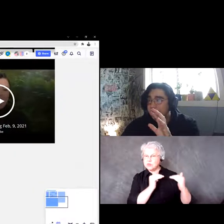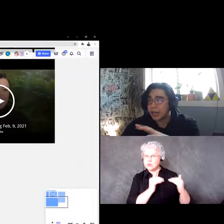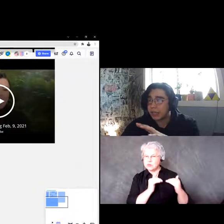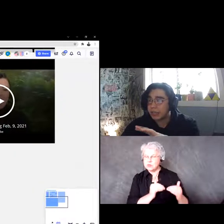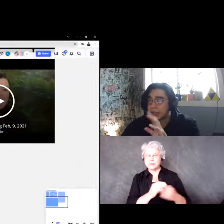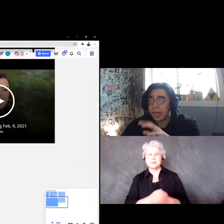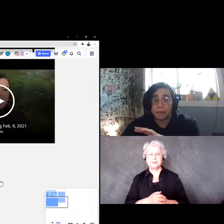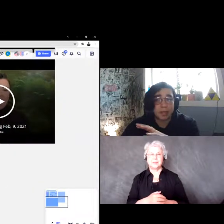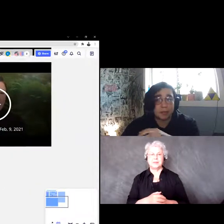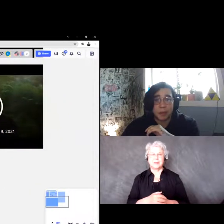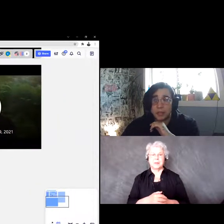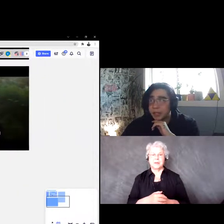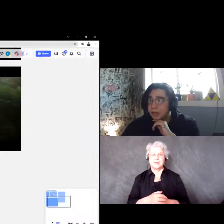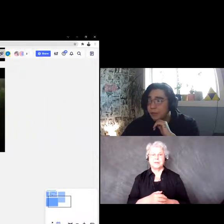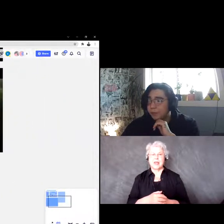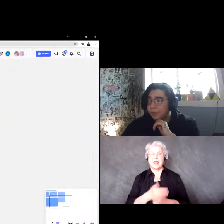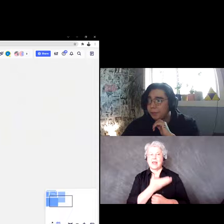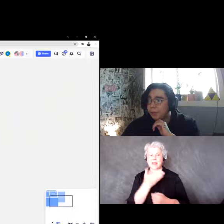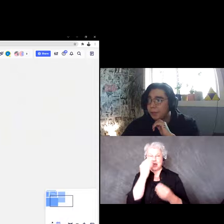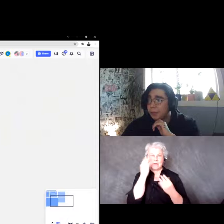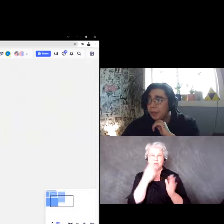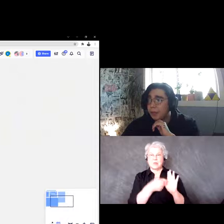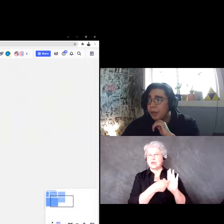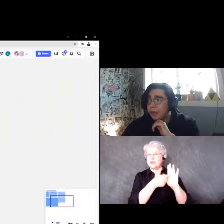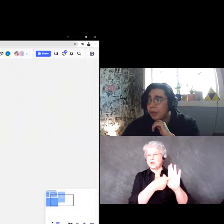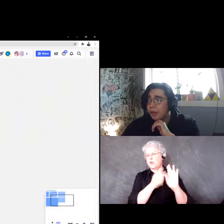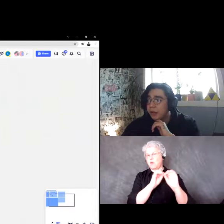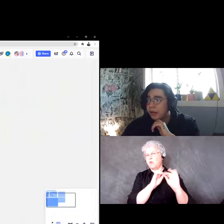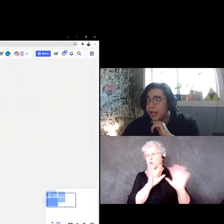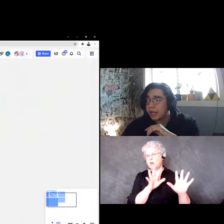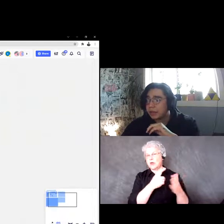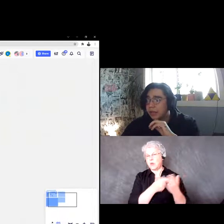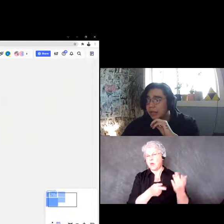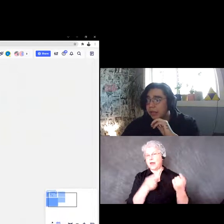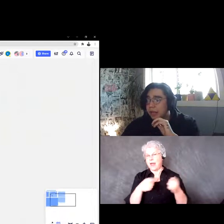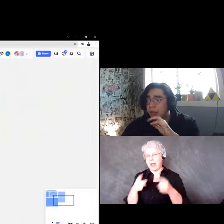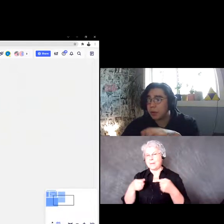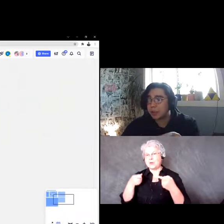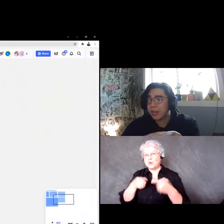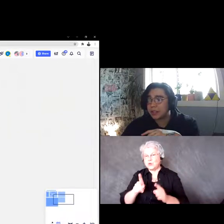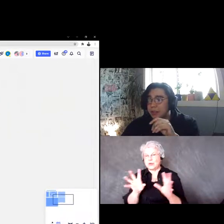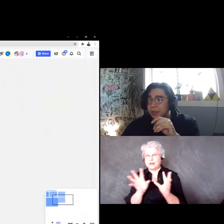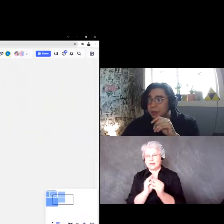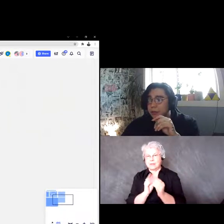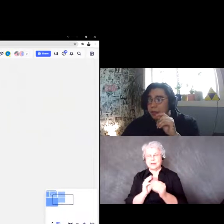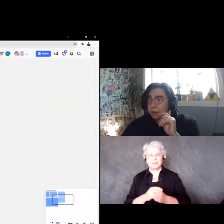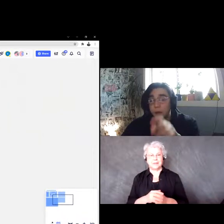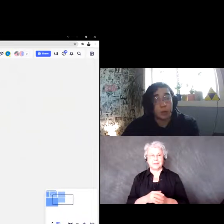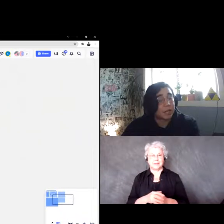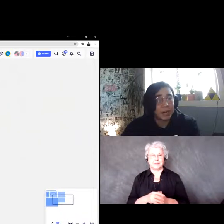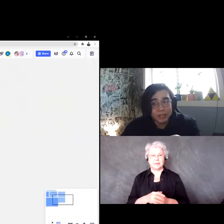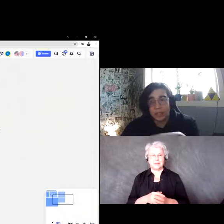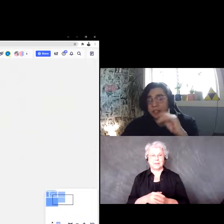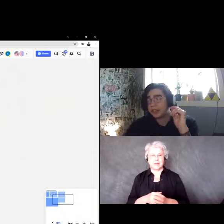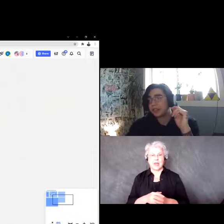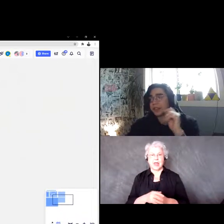and have that information there as well. And going back to recording any sessions